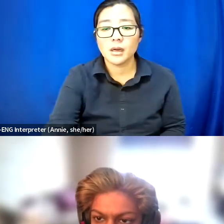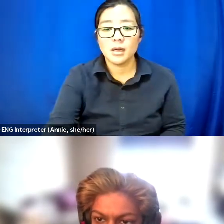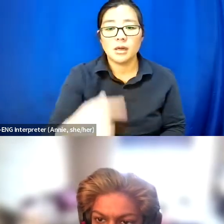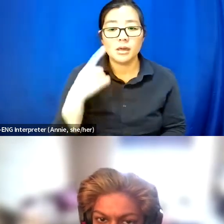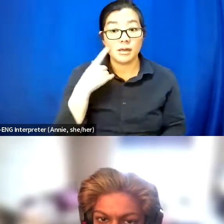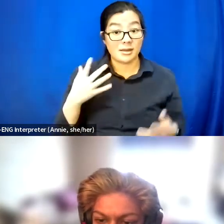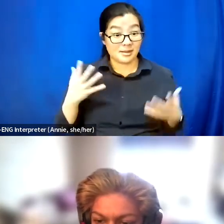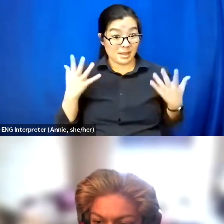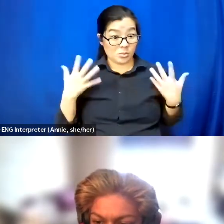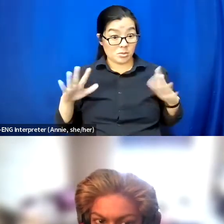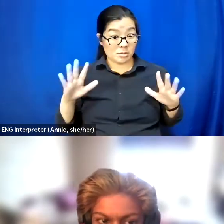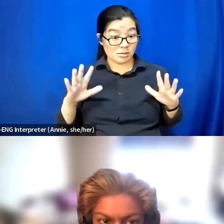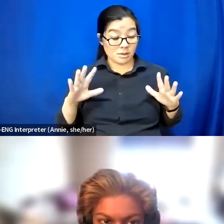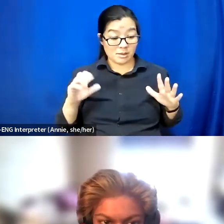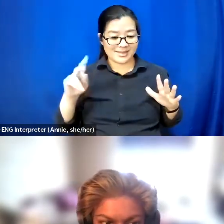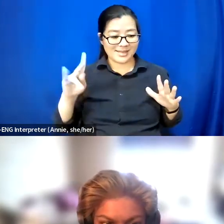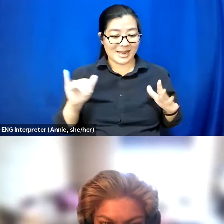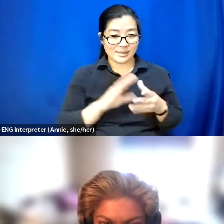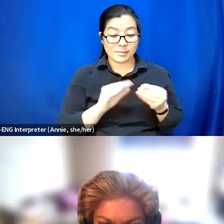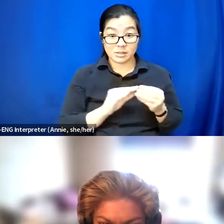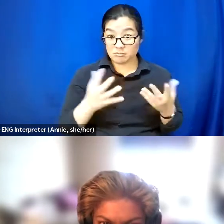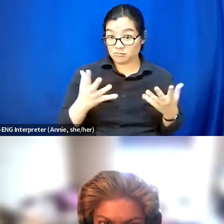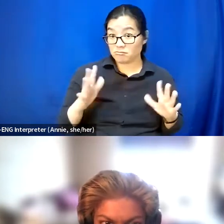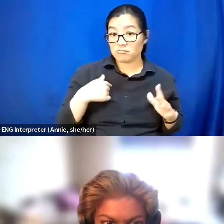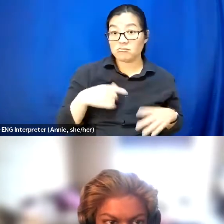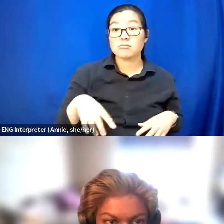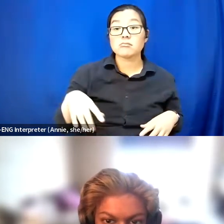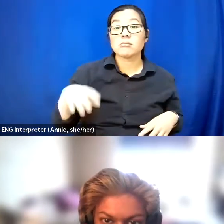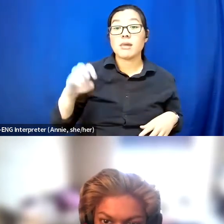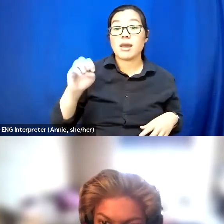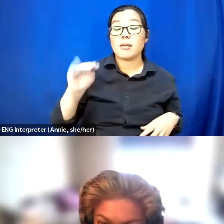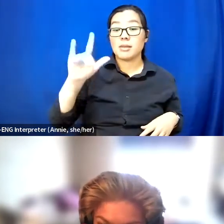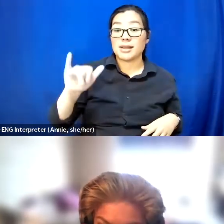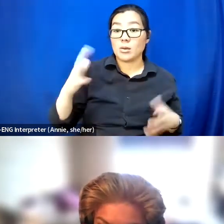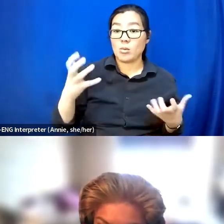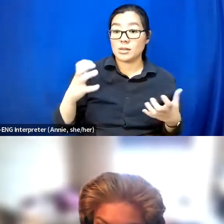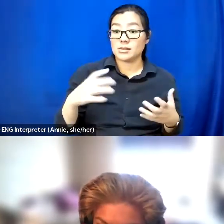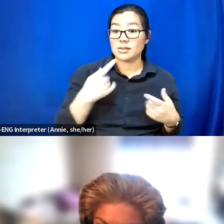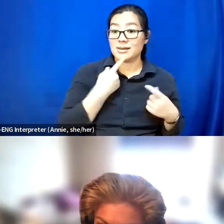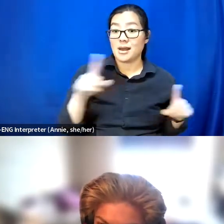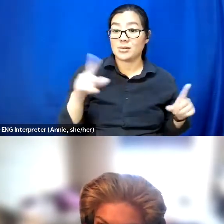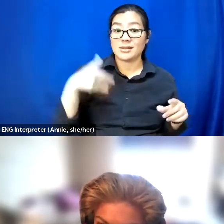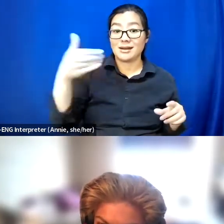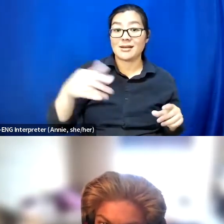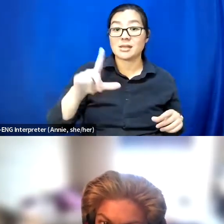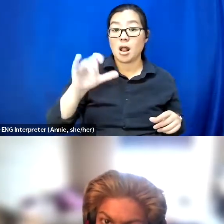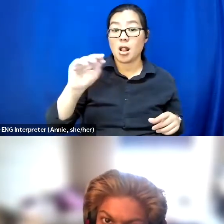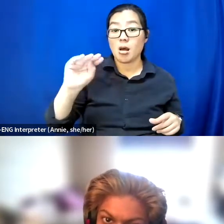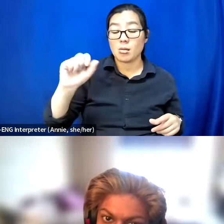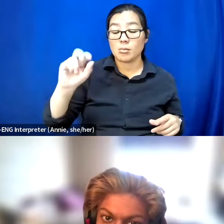So if Emily wants to do this last plug for the next Longmore Institute event,